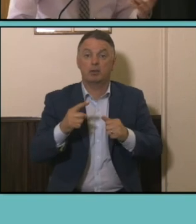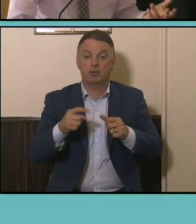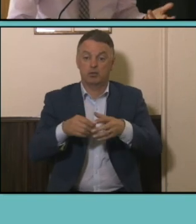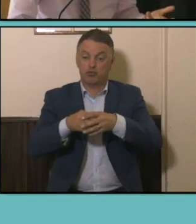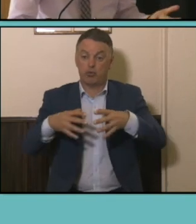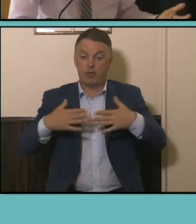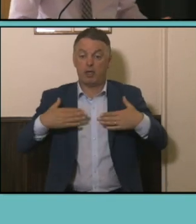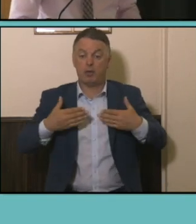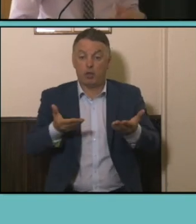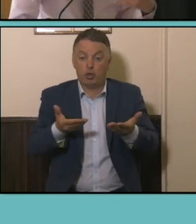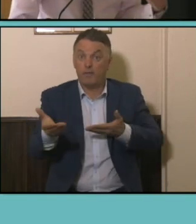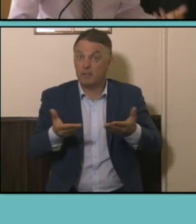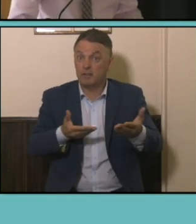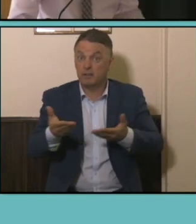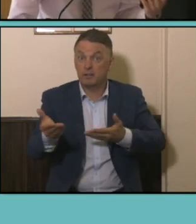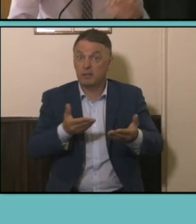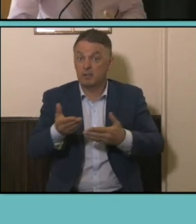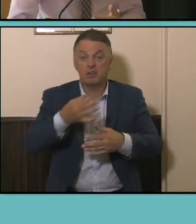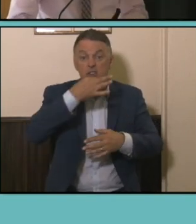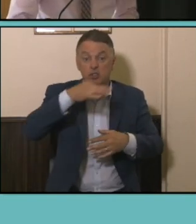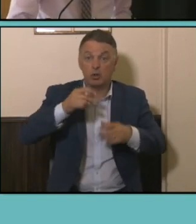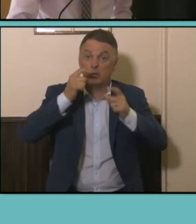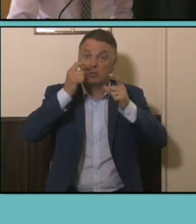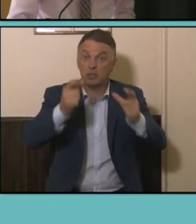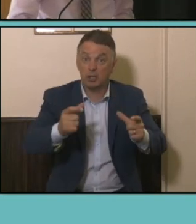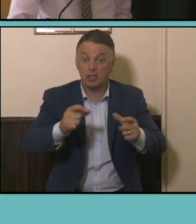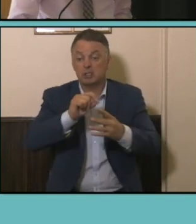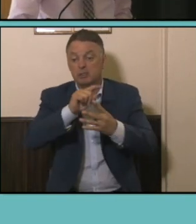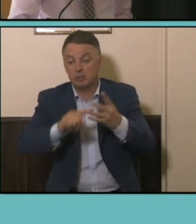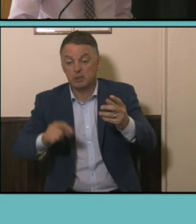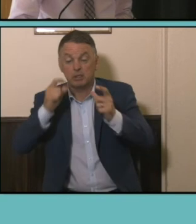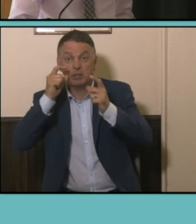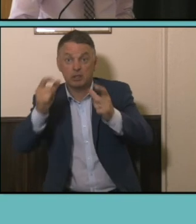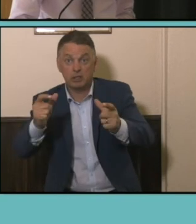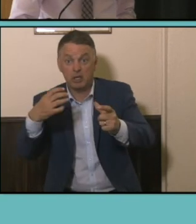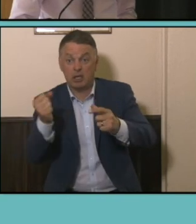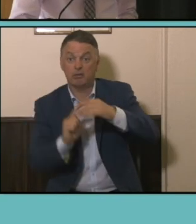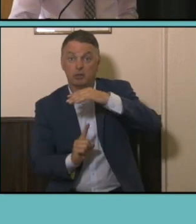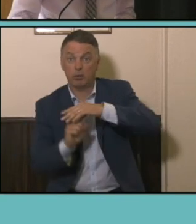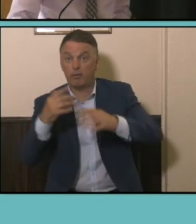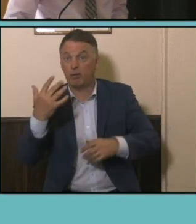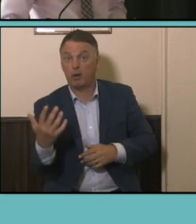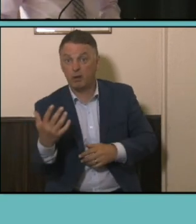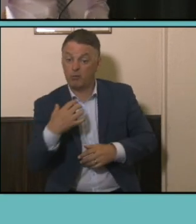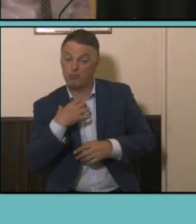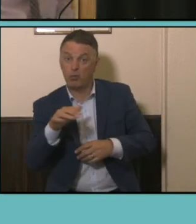services industry so child care is an aged and disabled care is featured prominently in the top five as well.